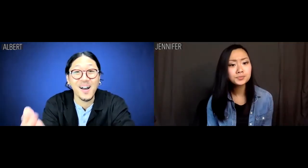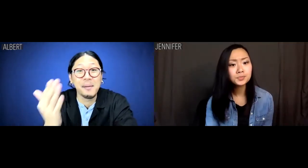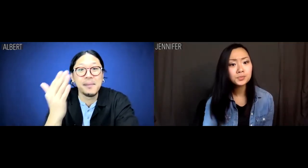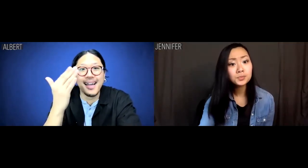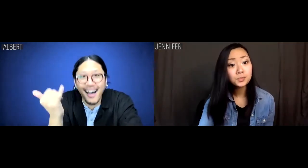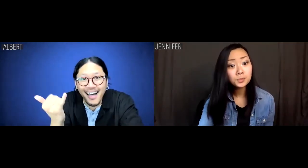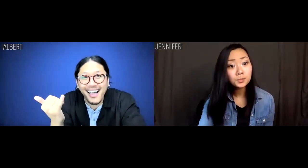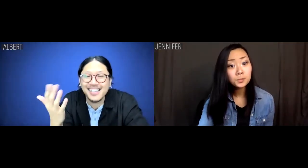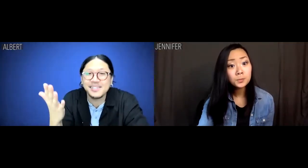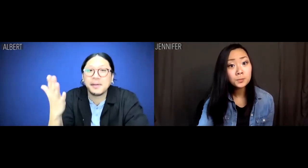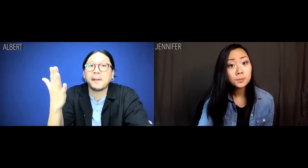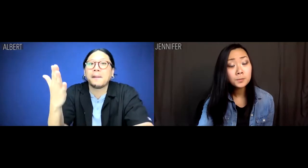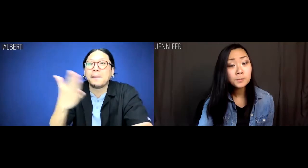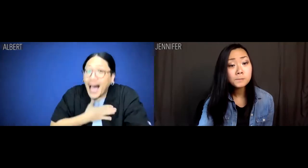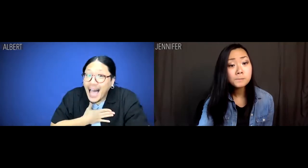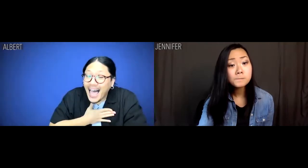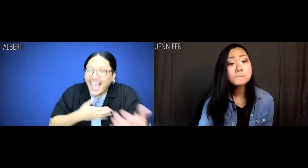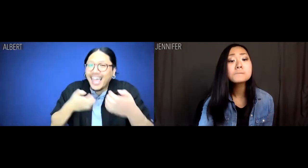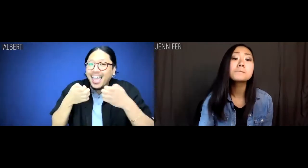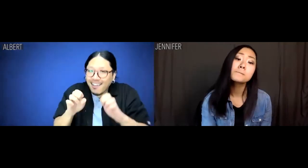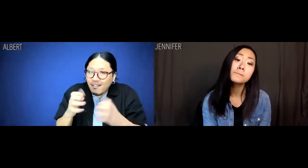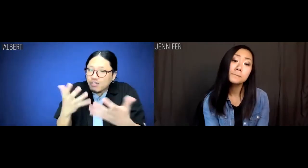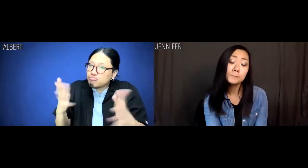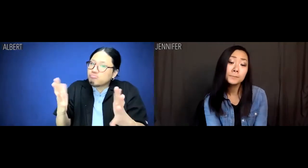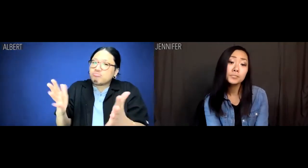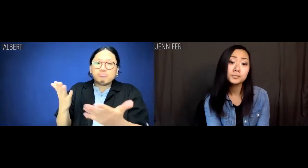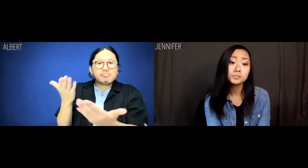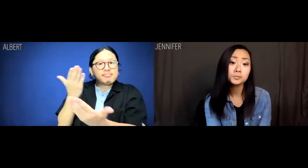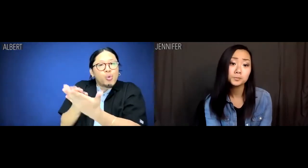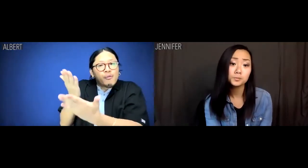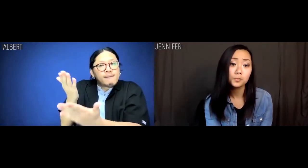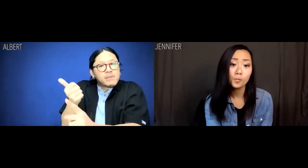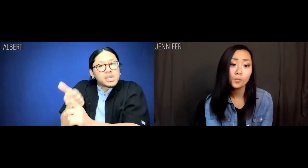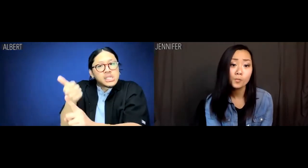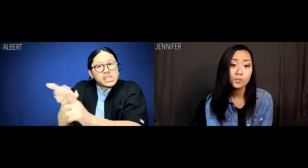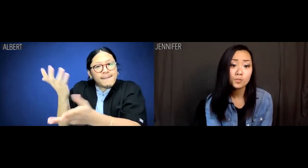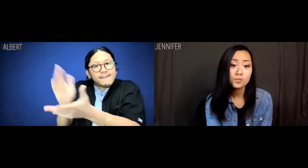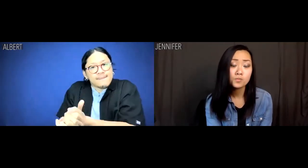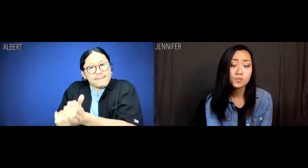Albert: Because my efforts should speak for themselves.